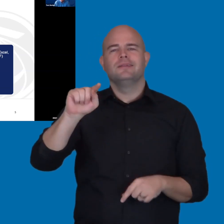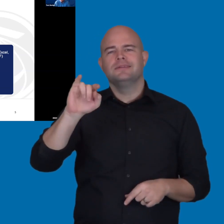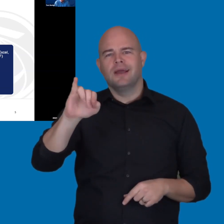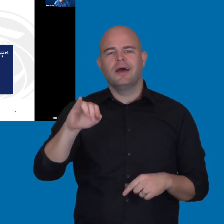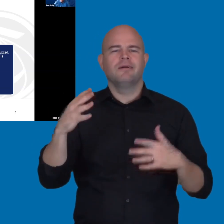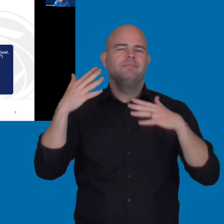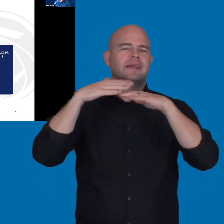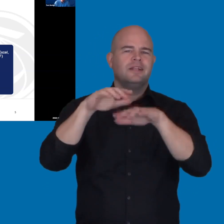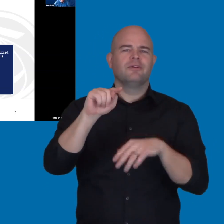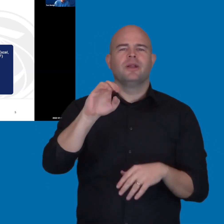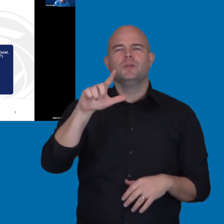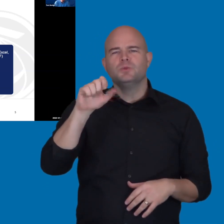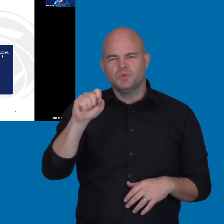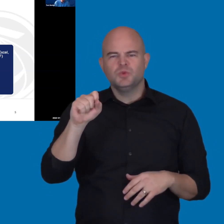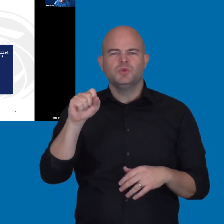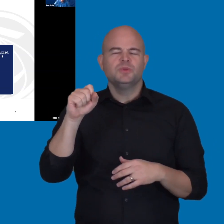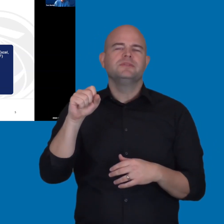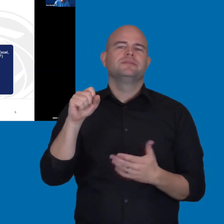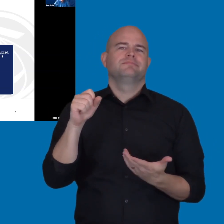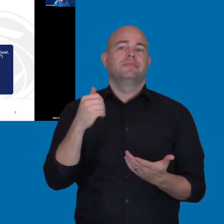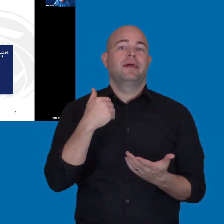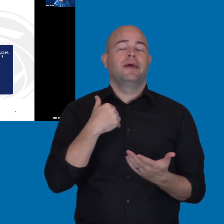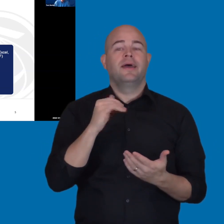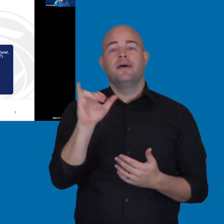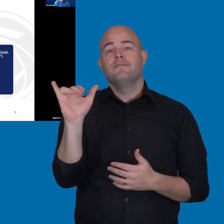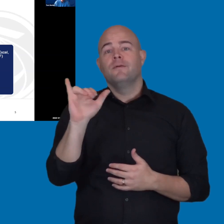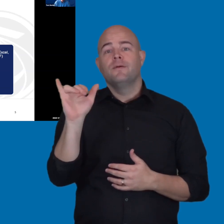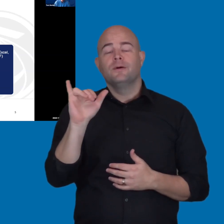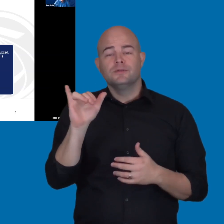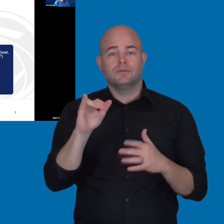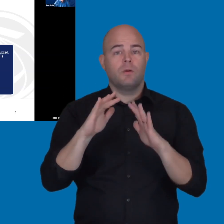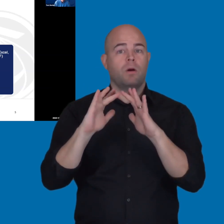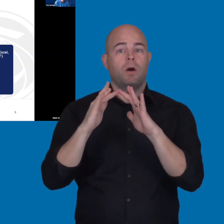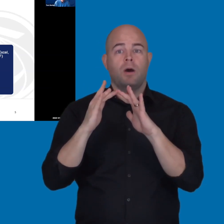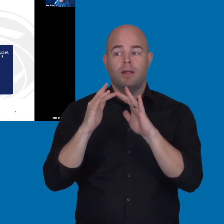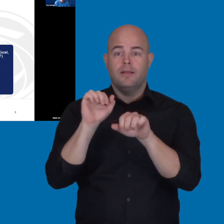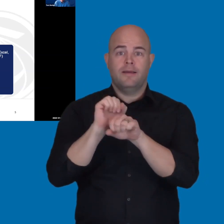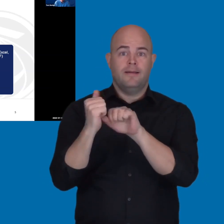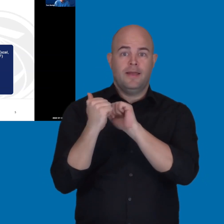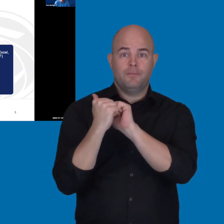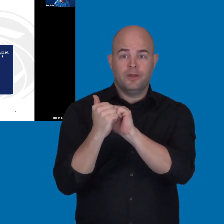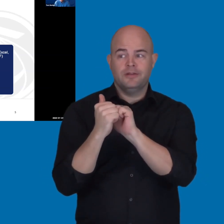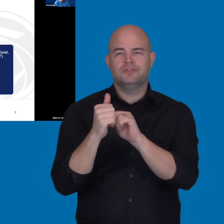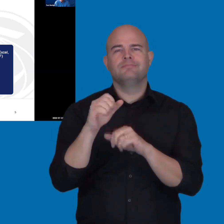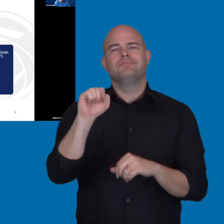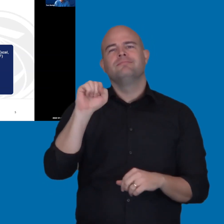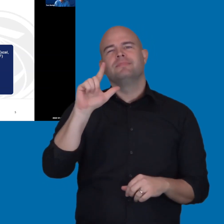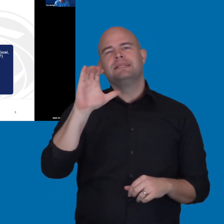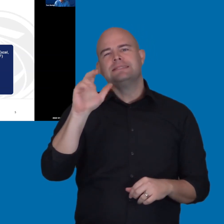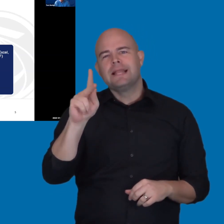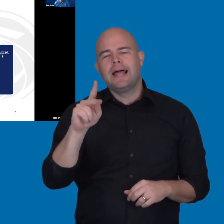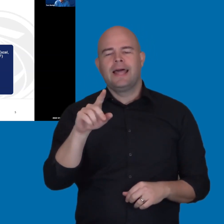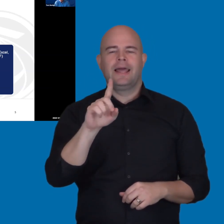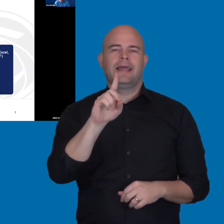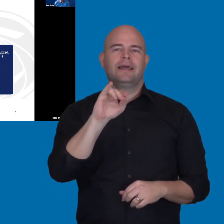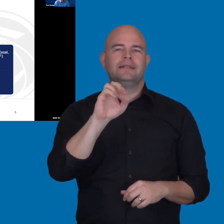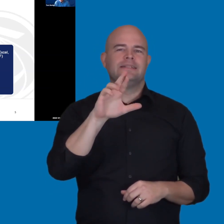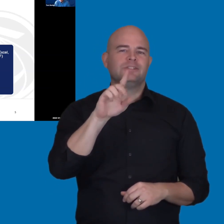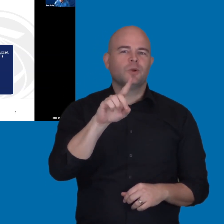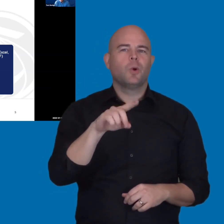and integrated tools within that. You have things like online collaboration tools, such as Slack, Discord, and SharePoint.